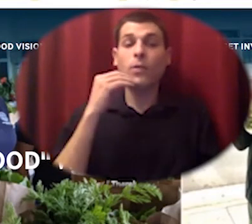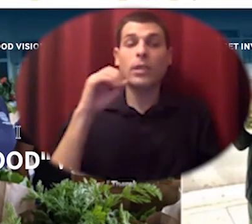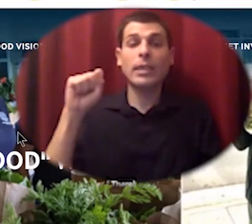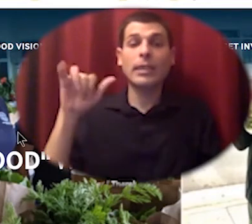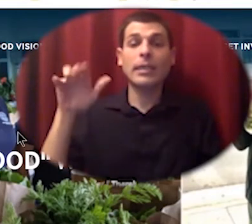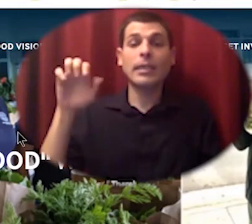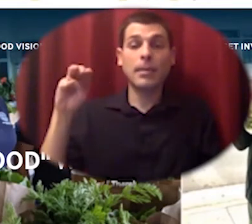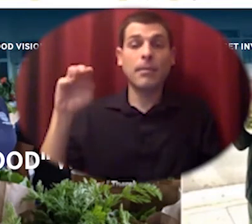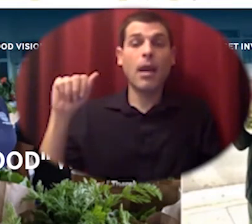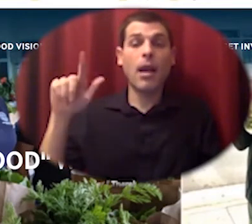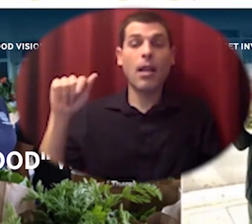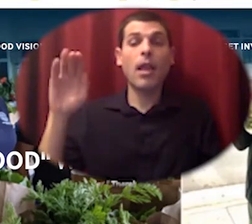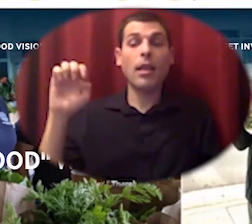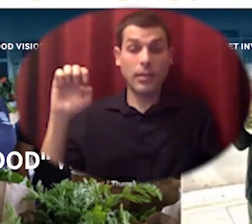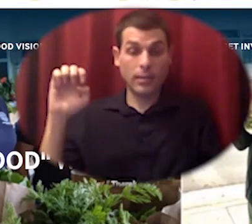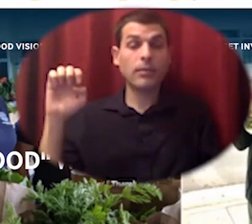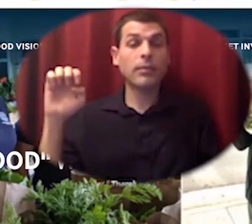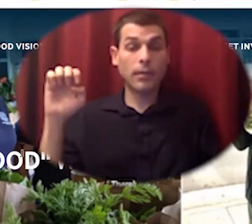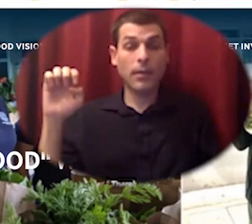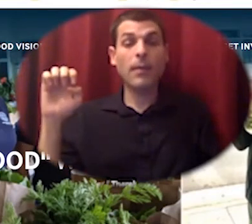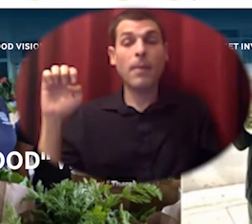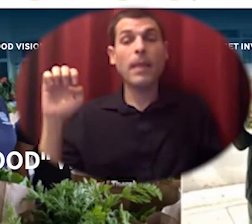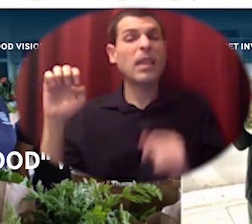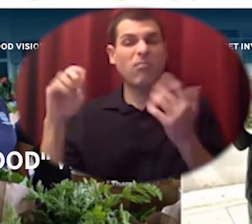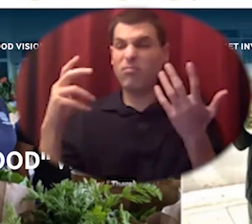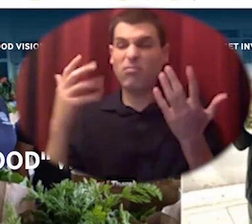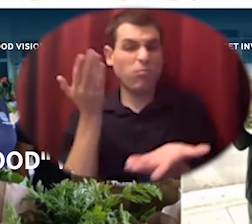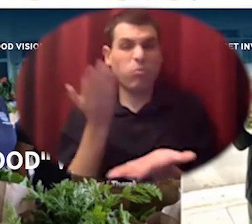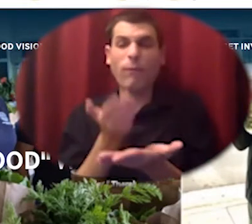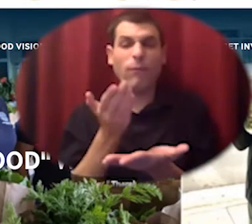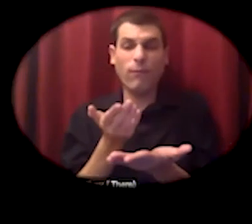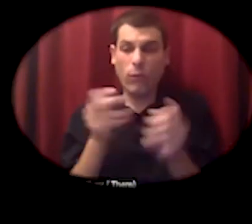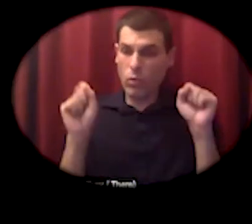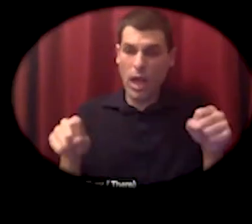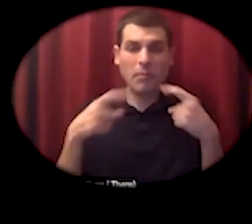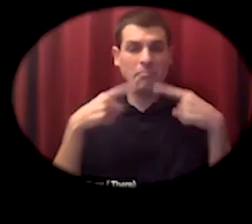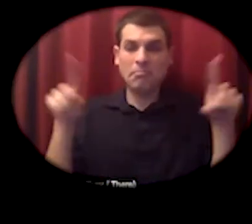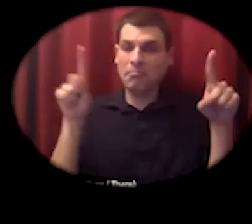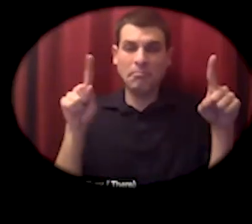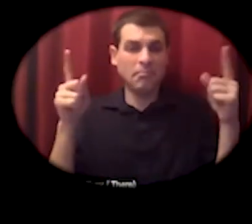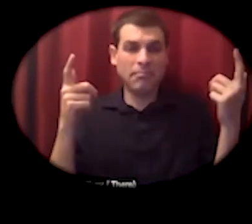and showing what's possible around the us and indeed there are already many projects already